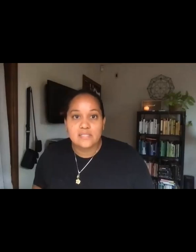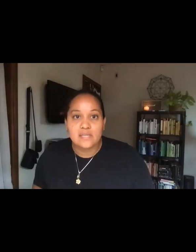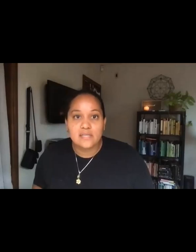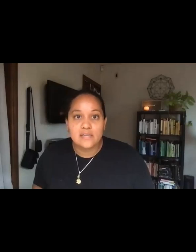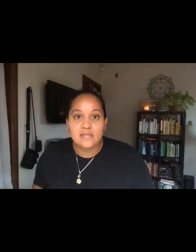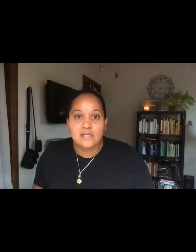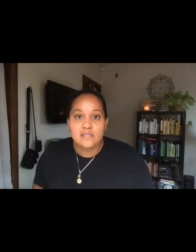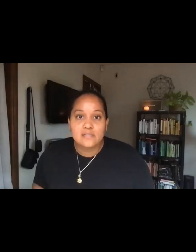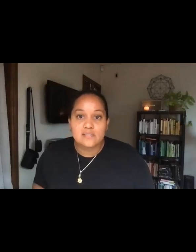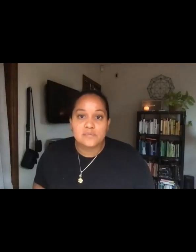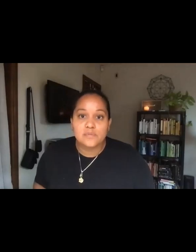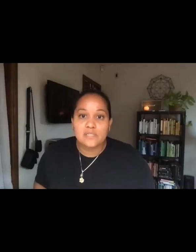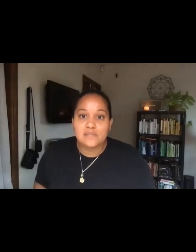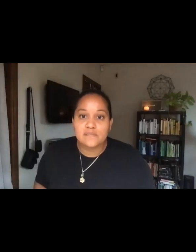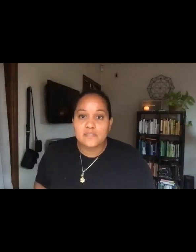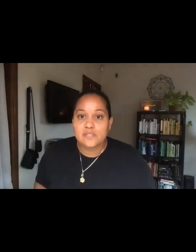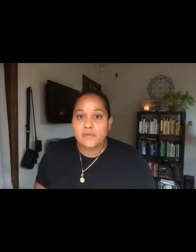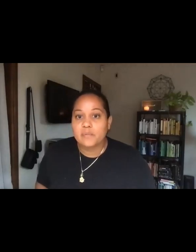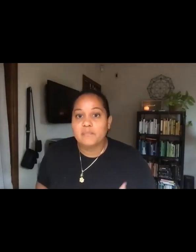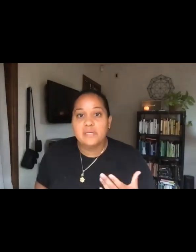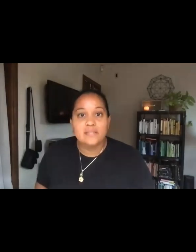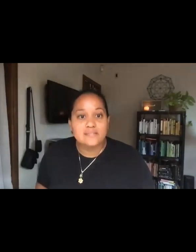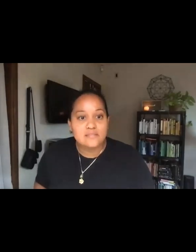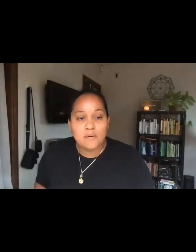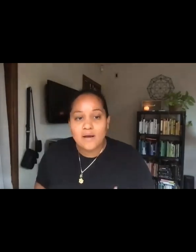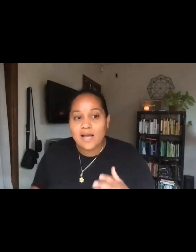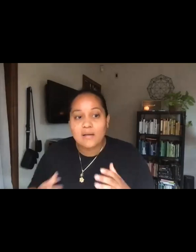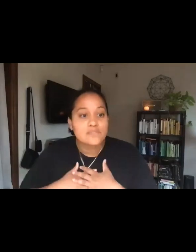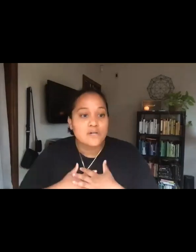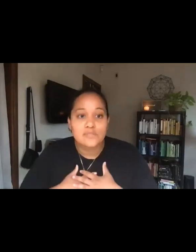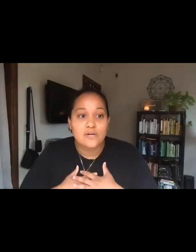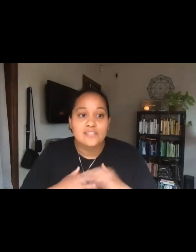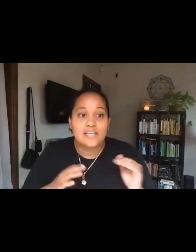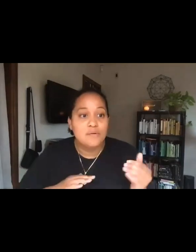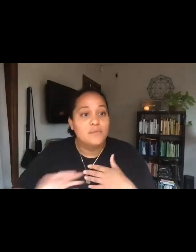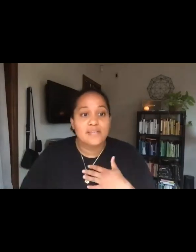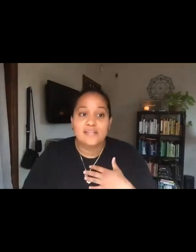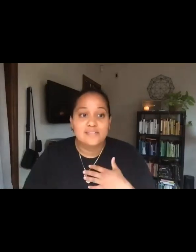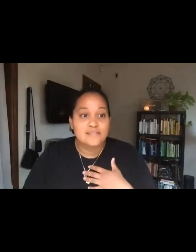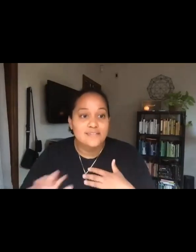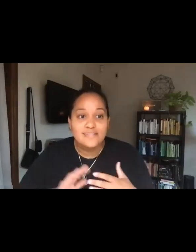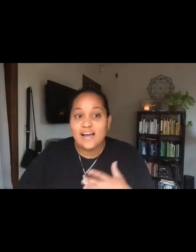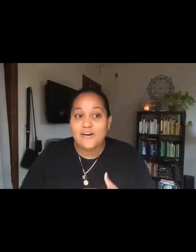And Dr. Abdullah for showing up and being in this. And so I won't talk too long, 'cause I know we wanna get into now,